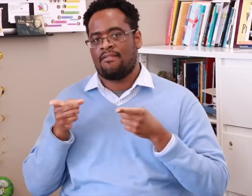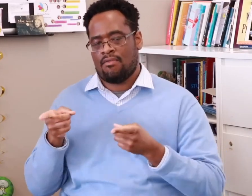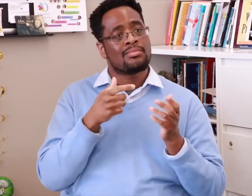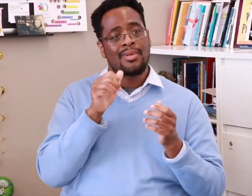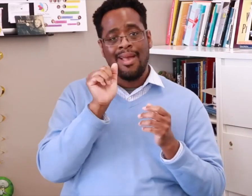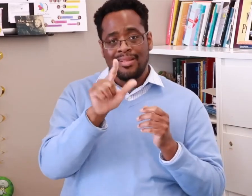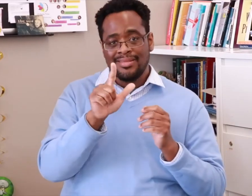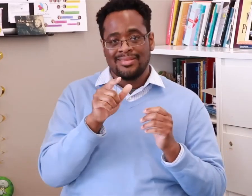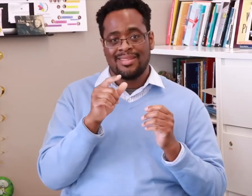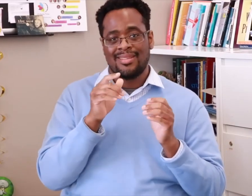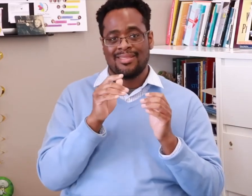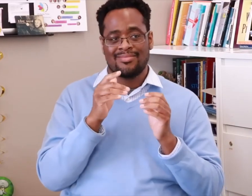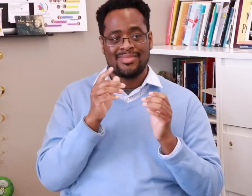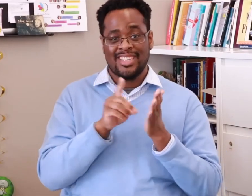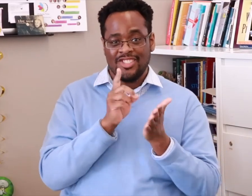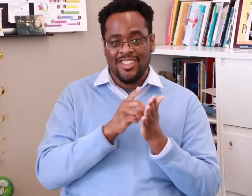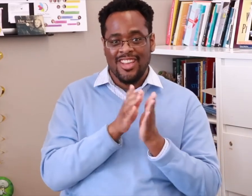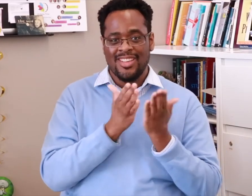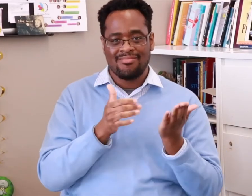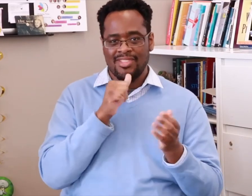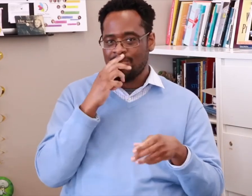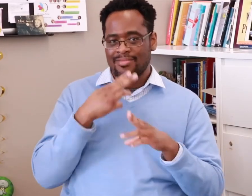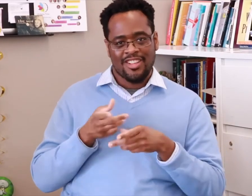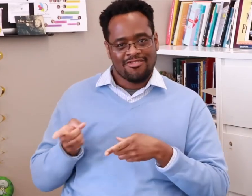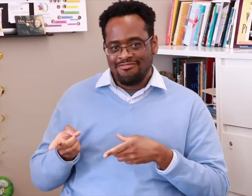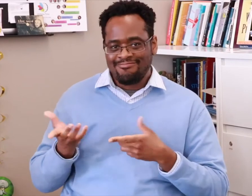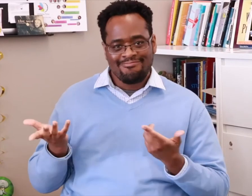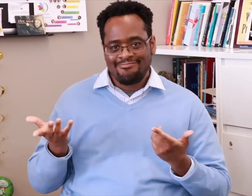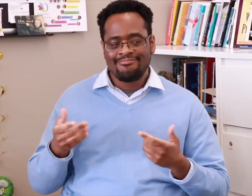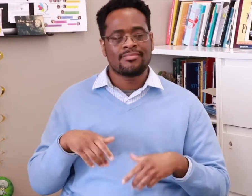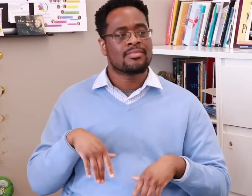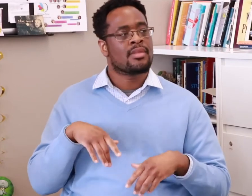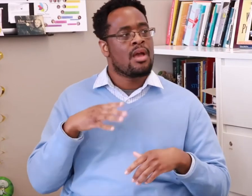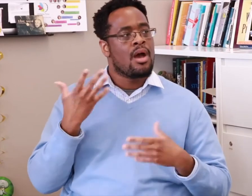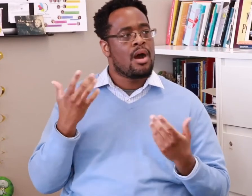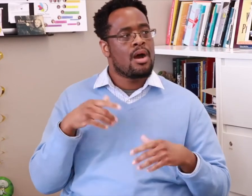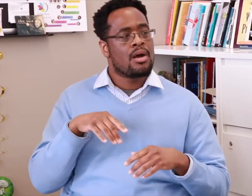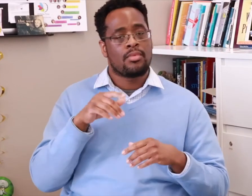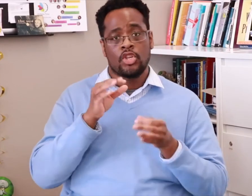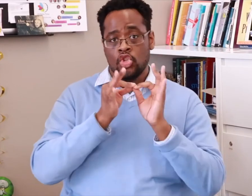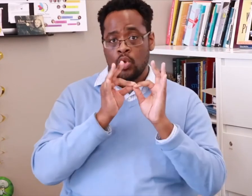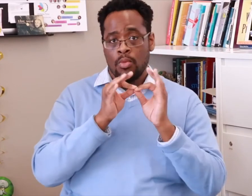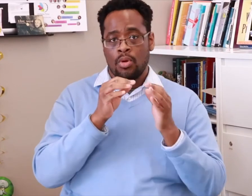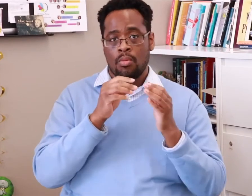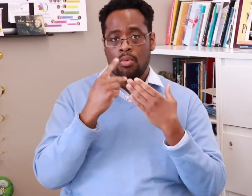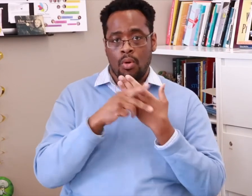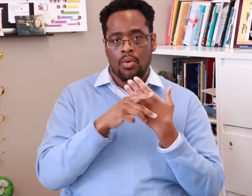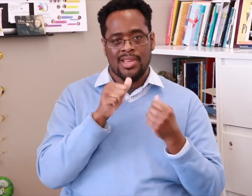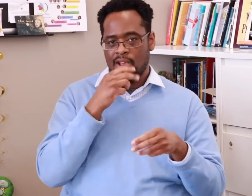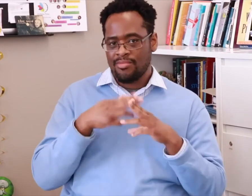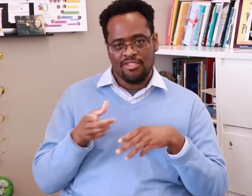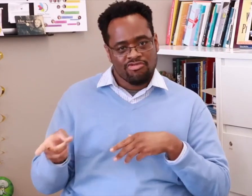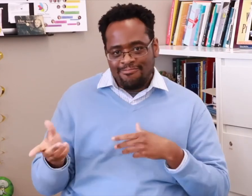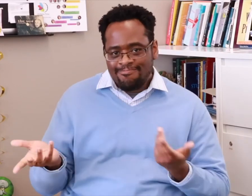ASL dictionaries don’t talk about this. Interpreting programs don’t include this in their curriculum.